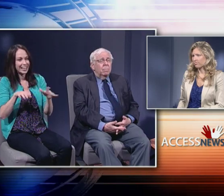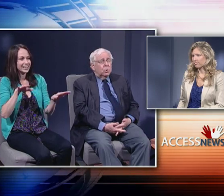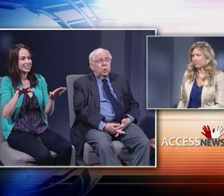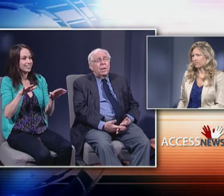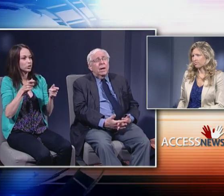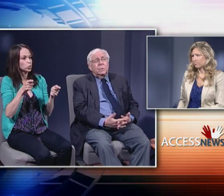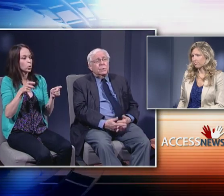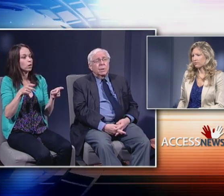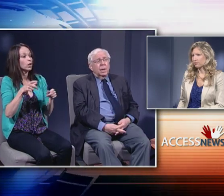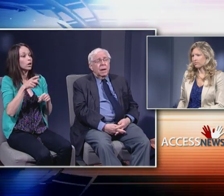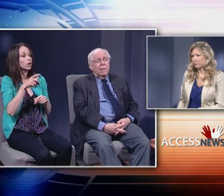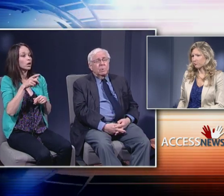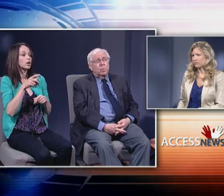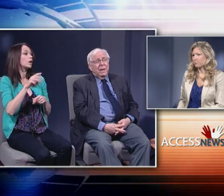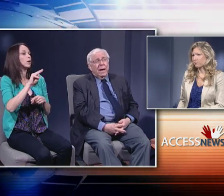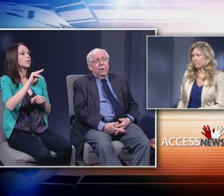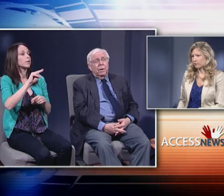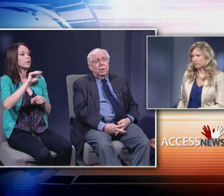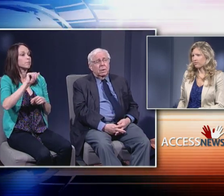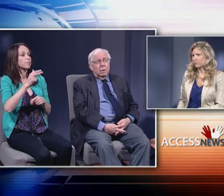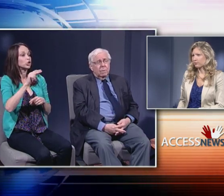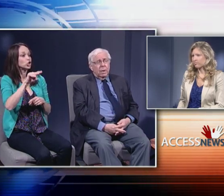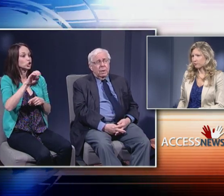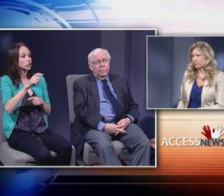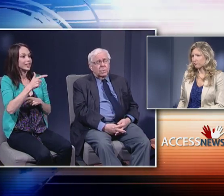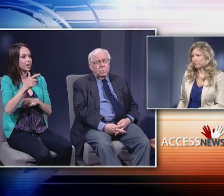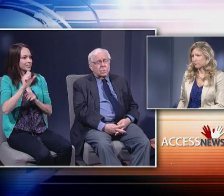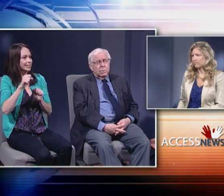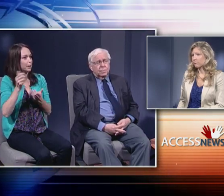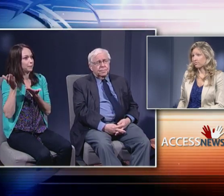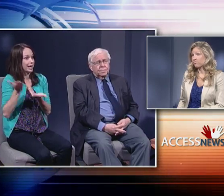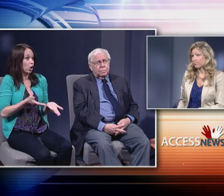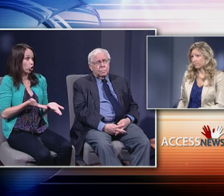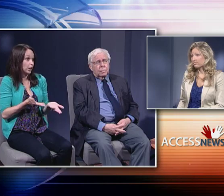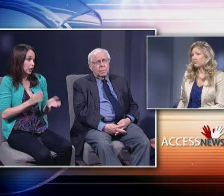Machine guns can obviously be carried by individuals.